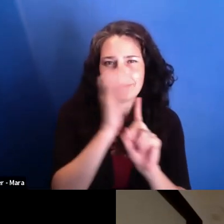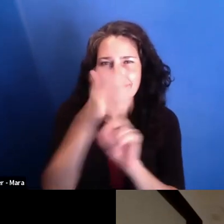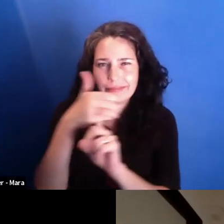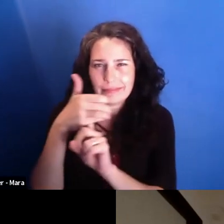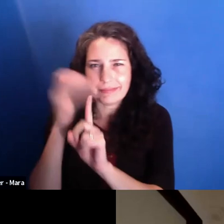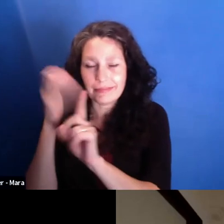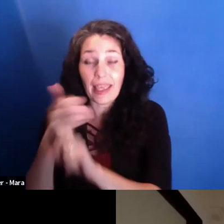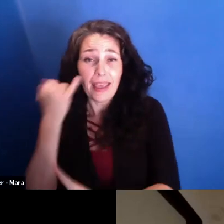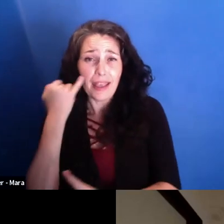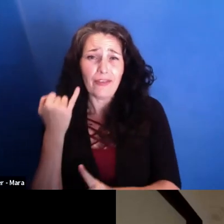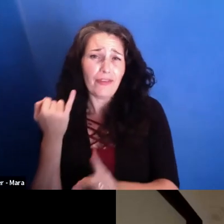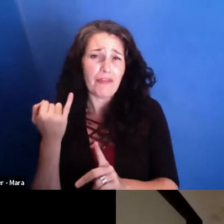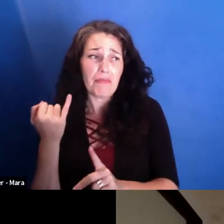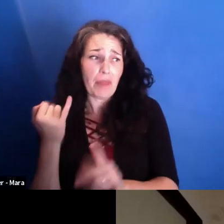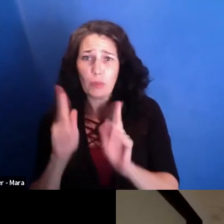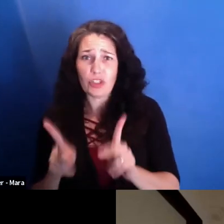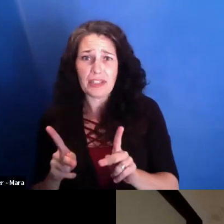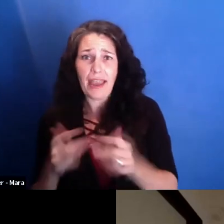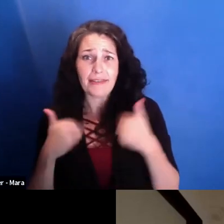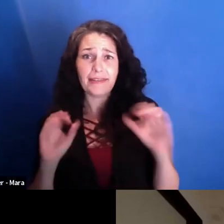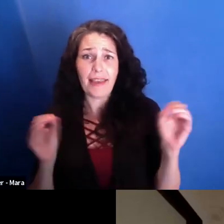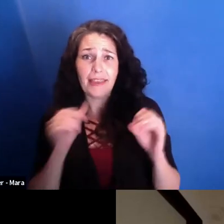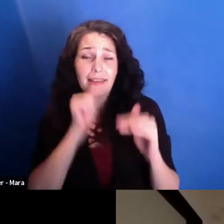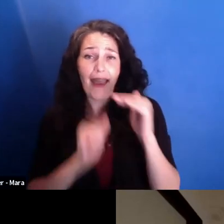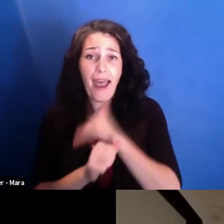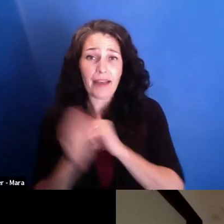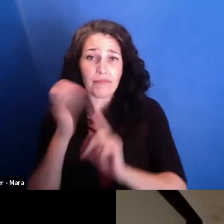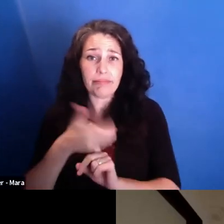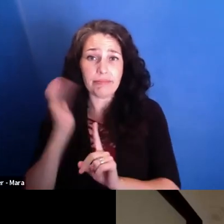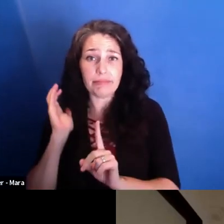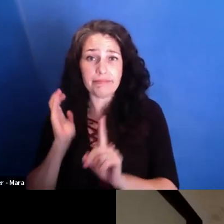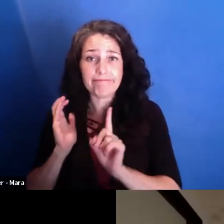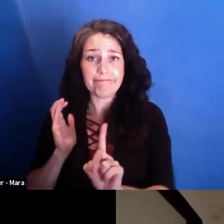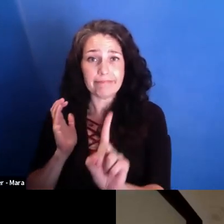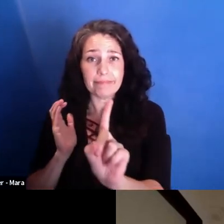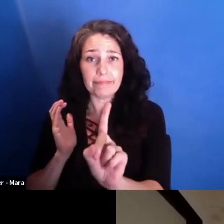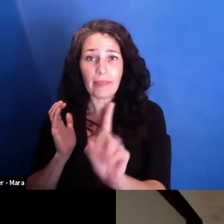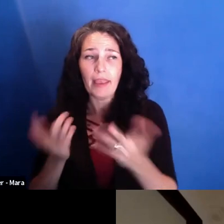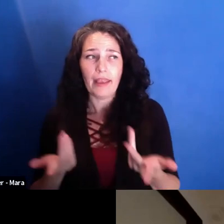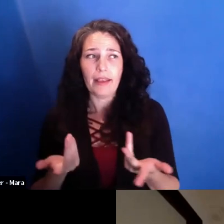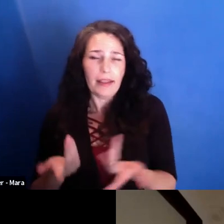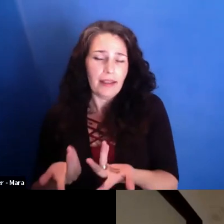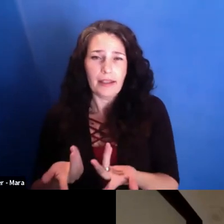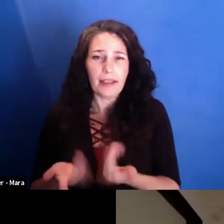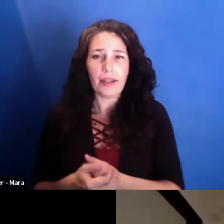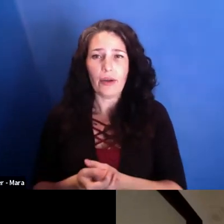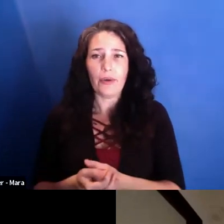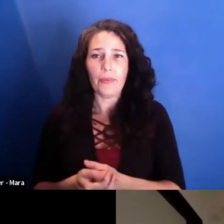nothing to perform for, once they understand that you don't judge them, it's just such an open relationship.